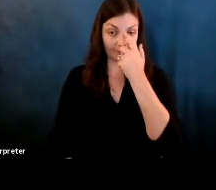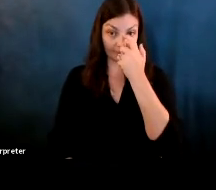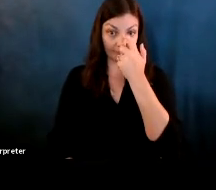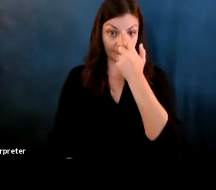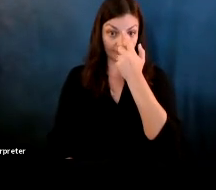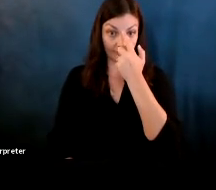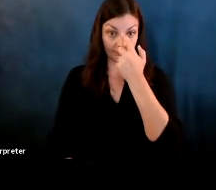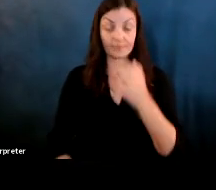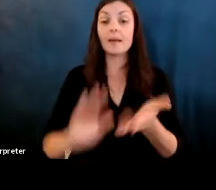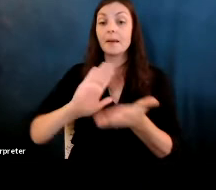Fernanda Viegas: baker has come up.